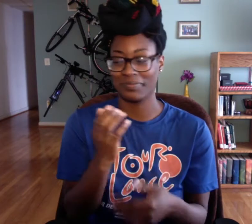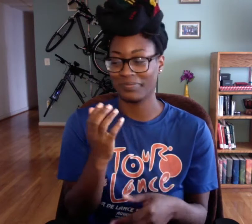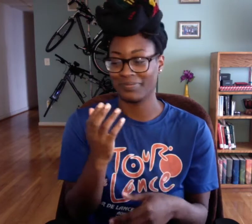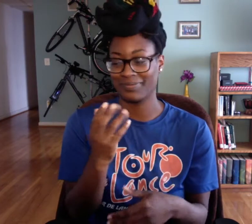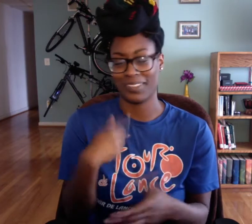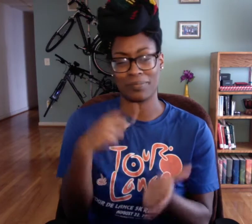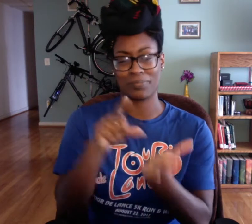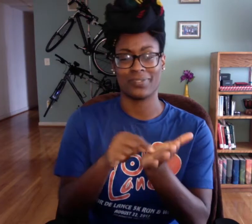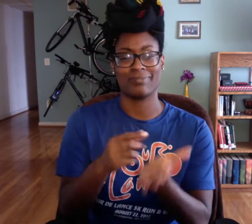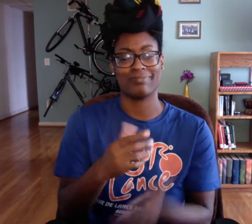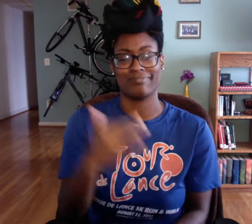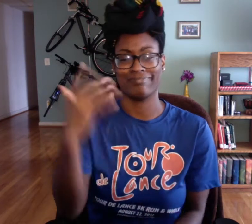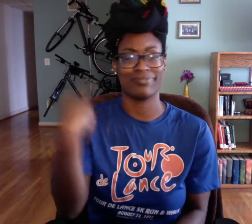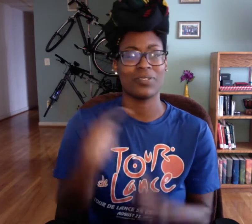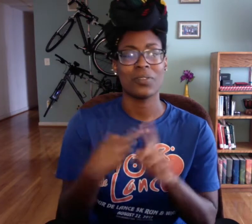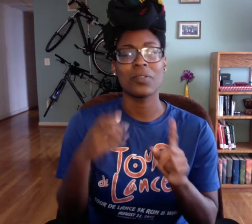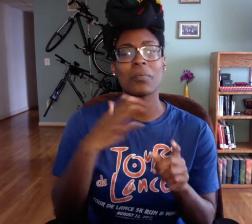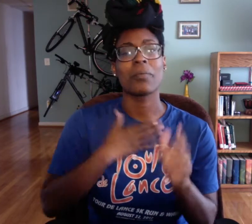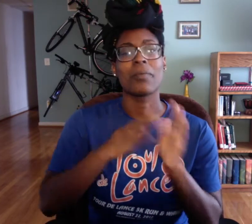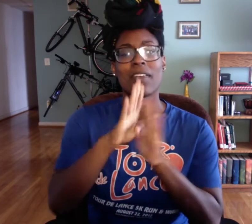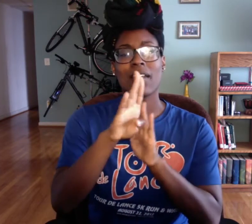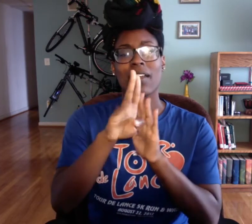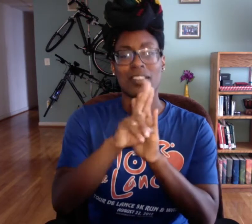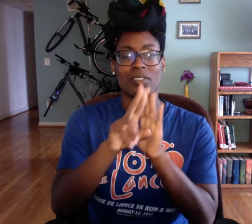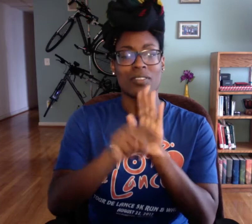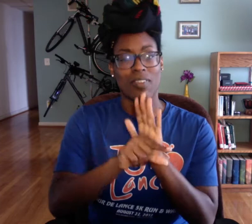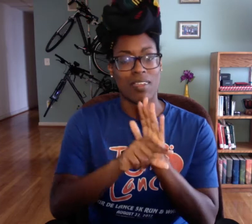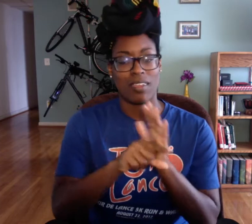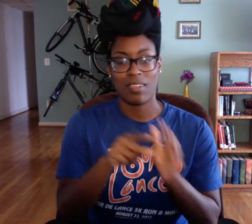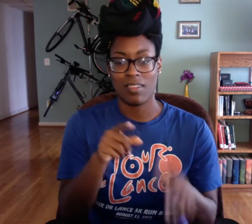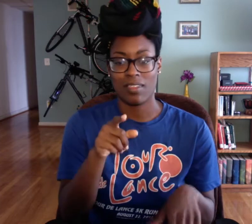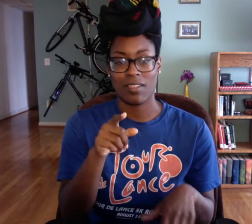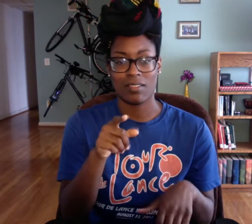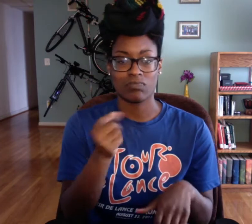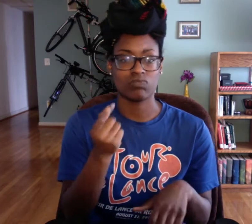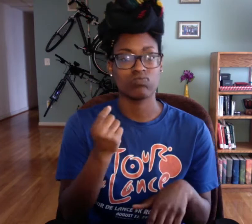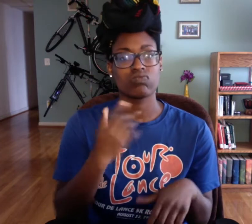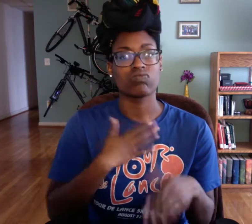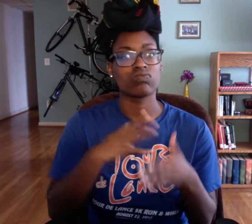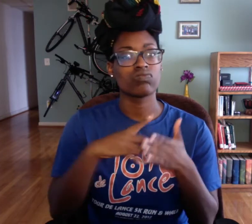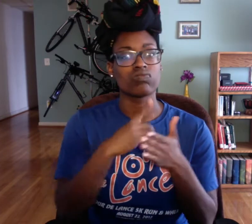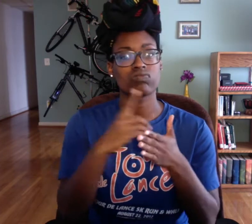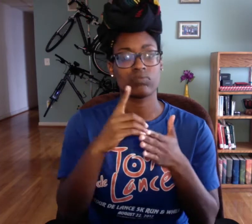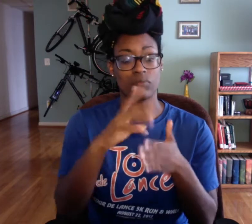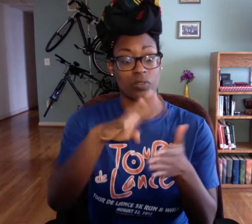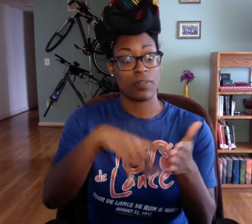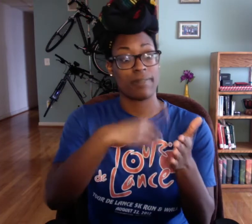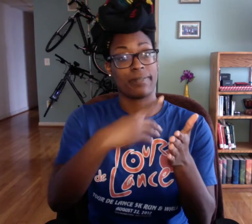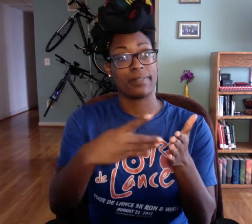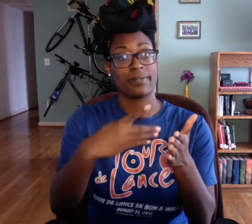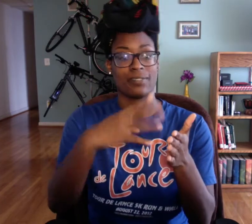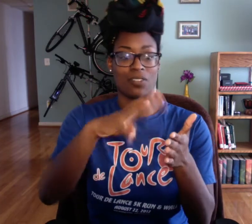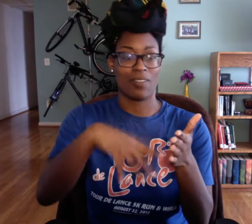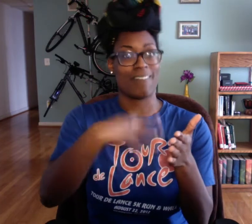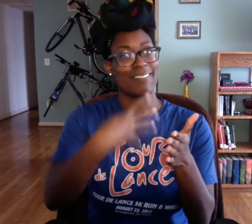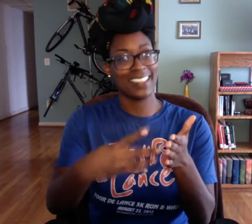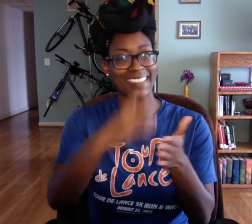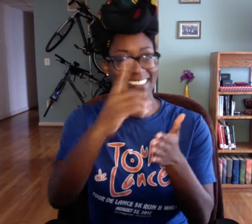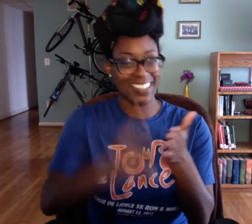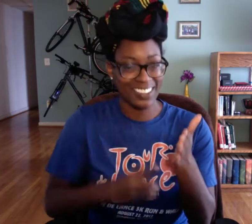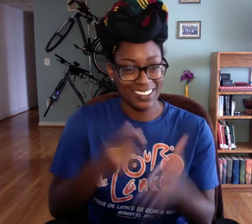I have this picture and I printed it a while ago it's from my undergrad program I'm a graphic